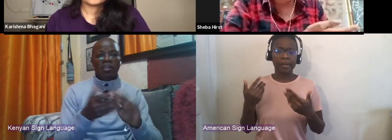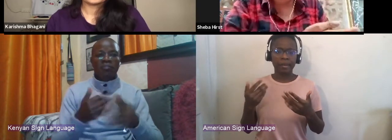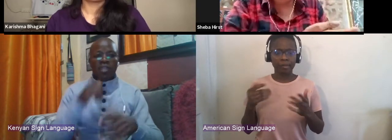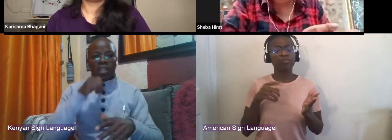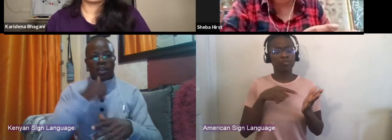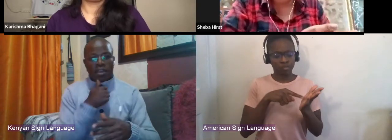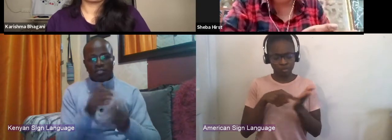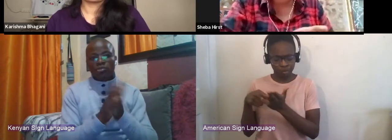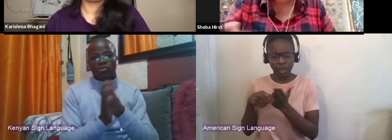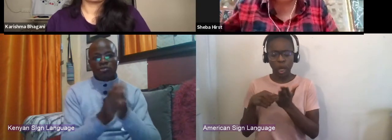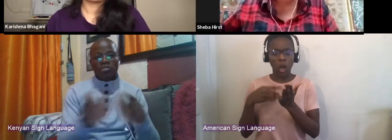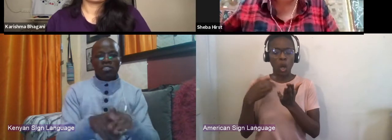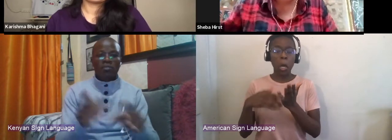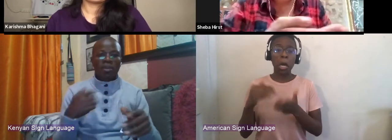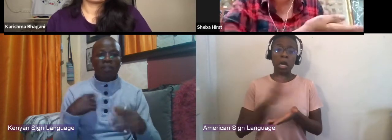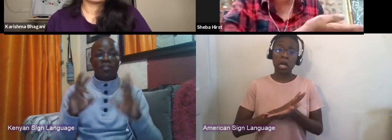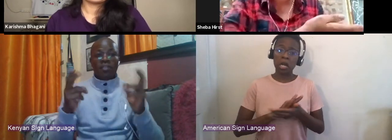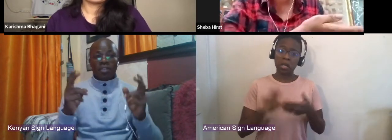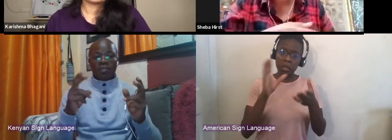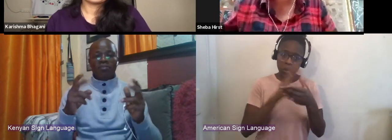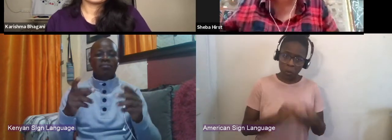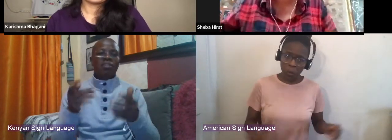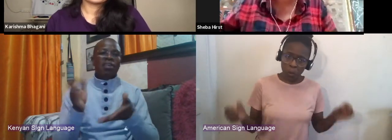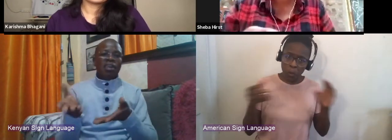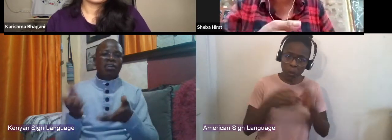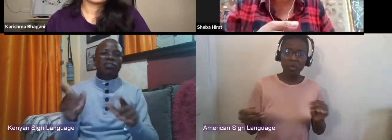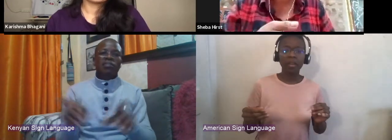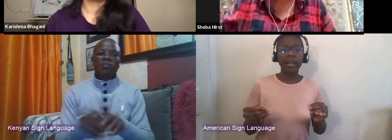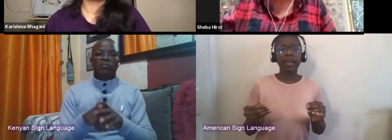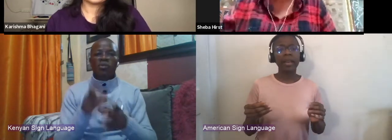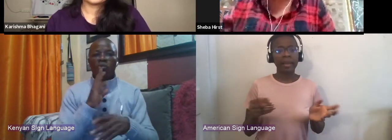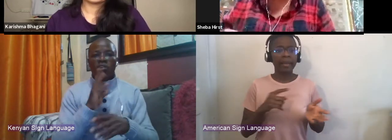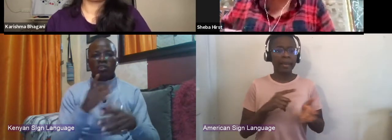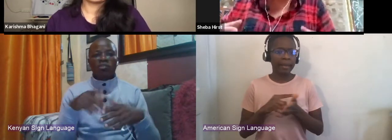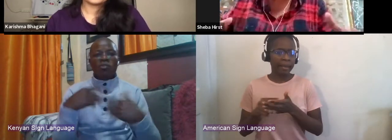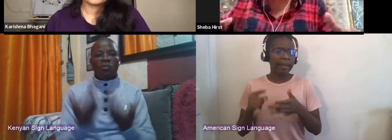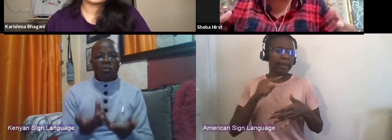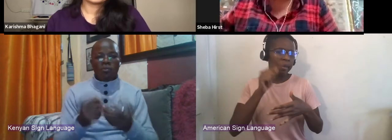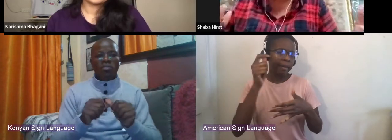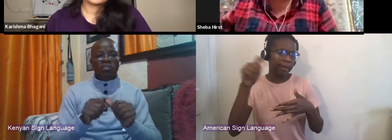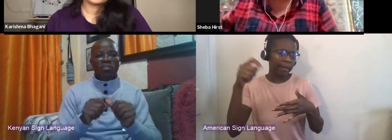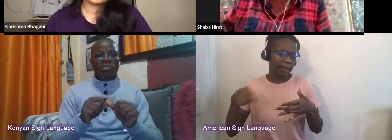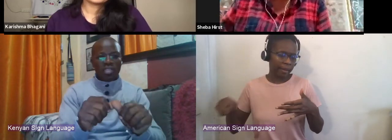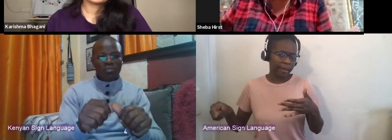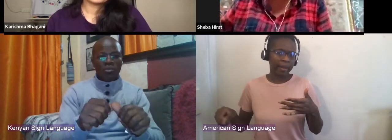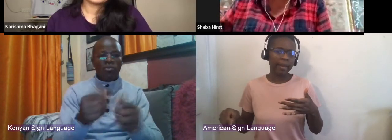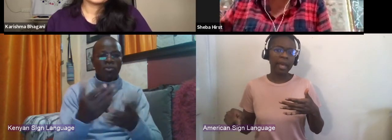about water or sustainable forest or something. And these things can be done quite elegantly